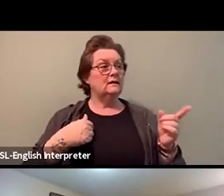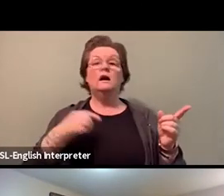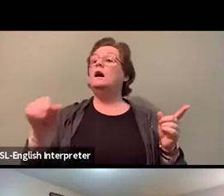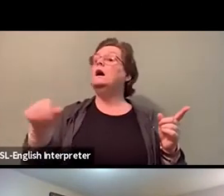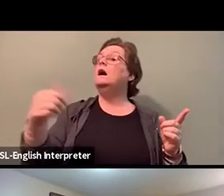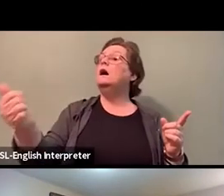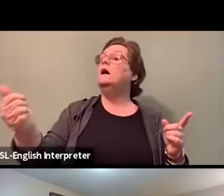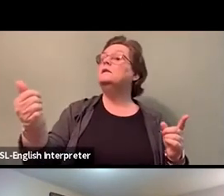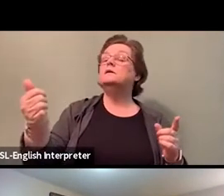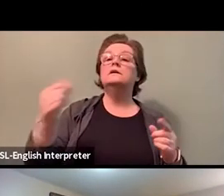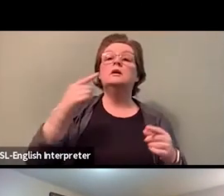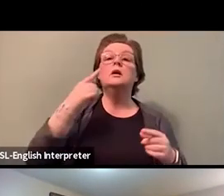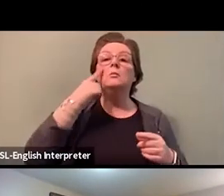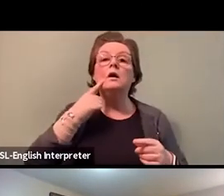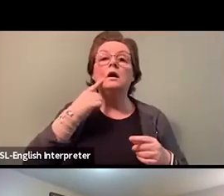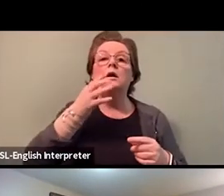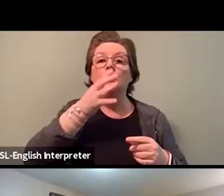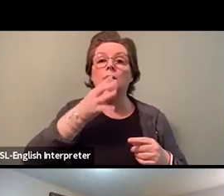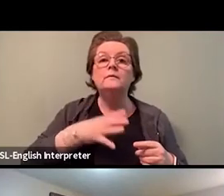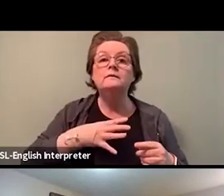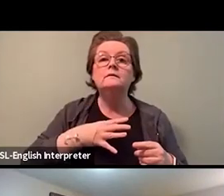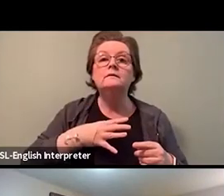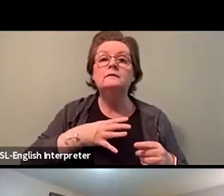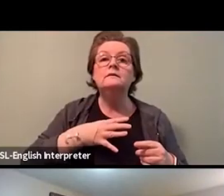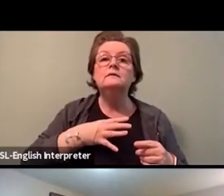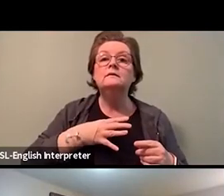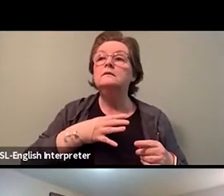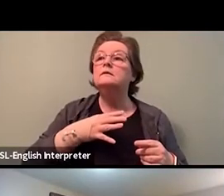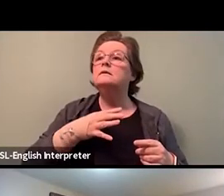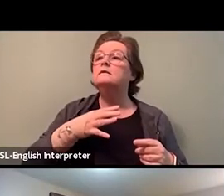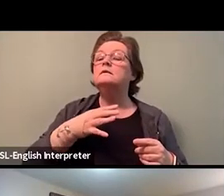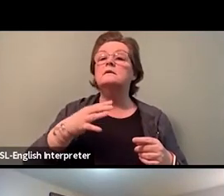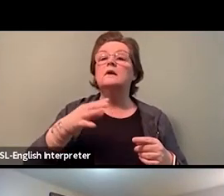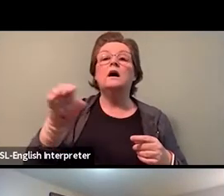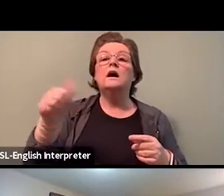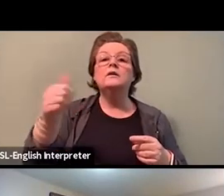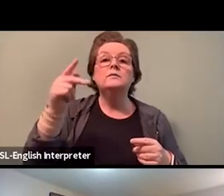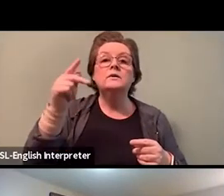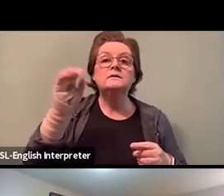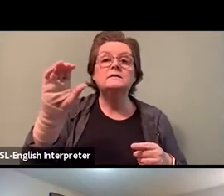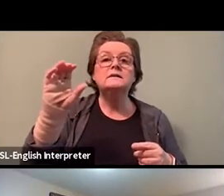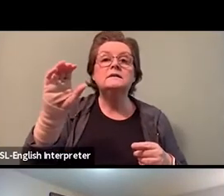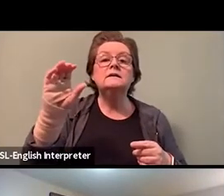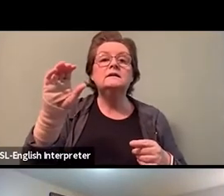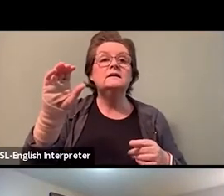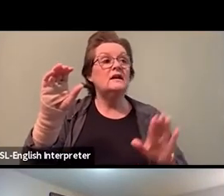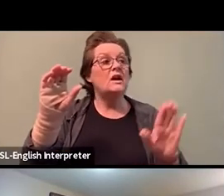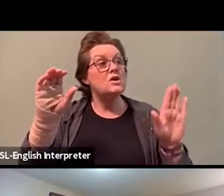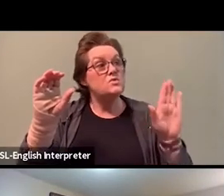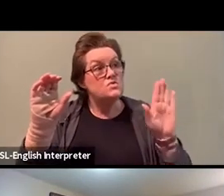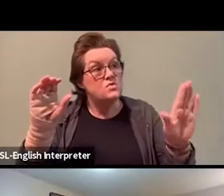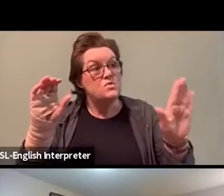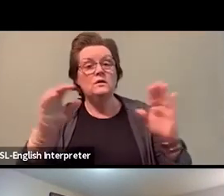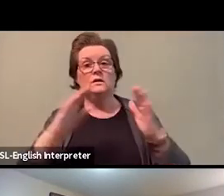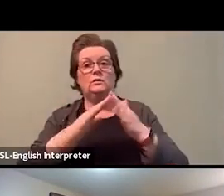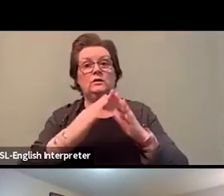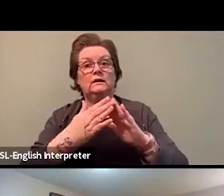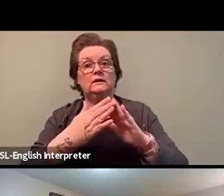and racialized folks who are calling their phones and emailing them, and they're angry,